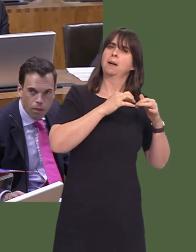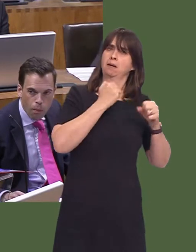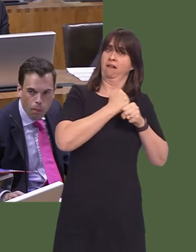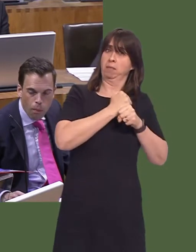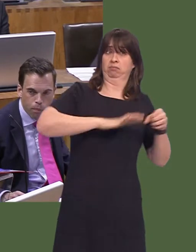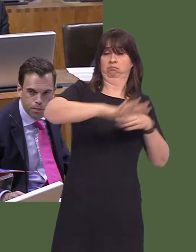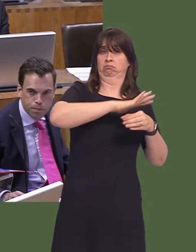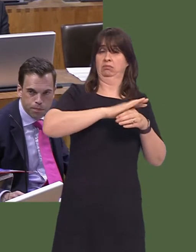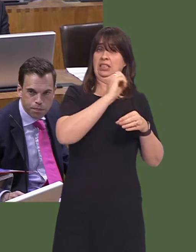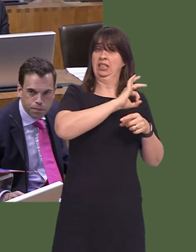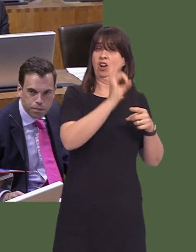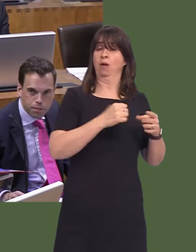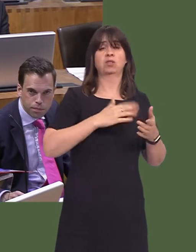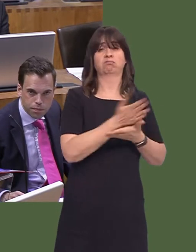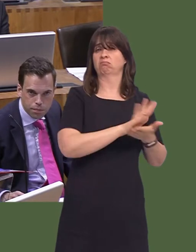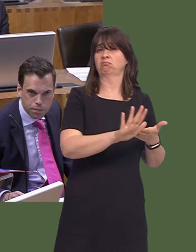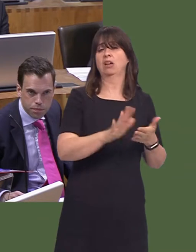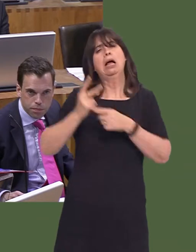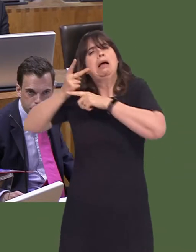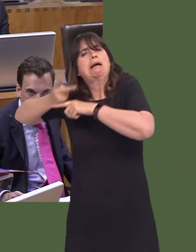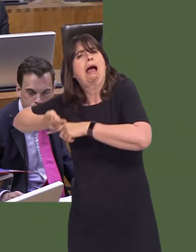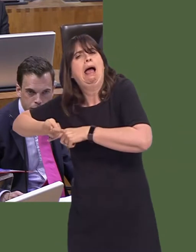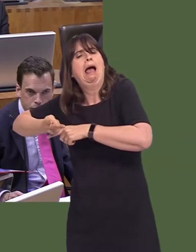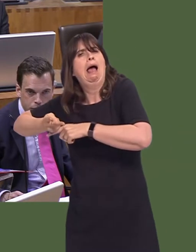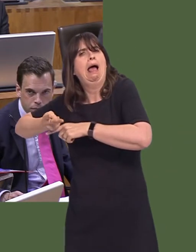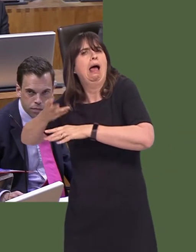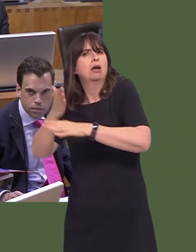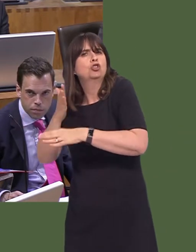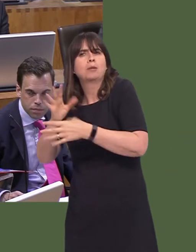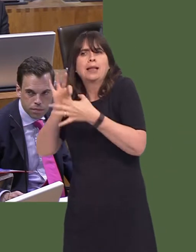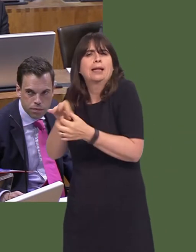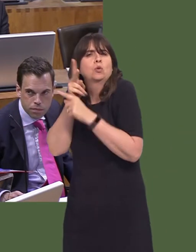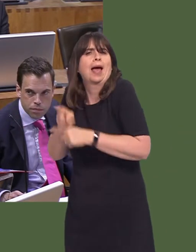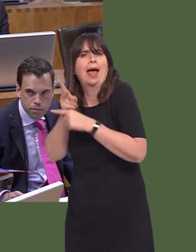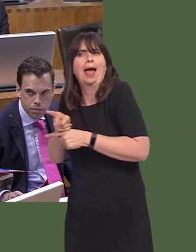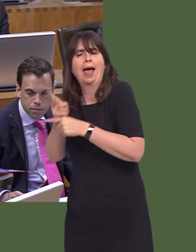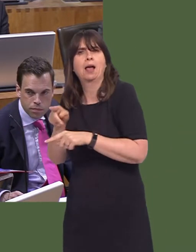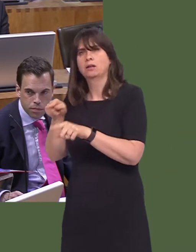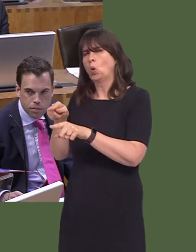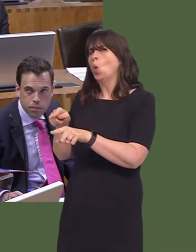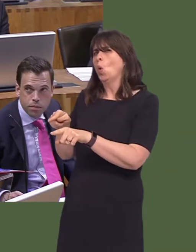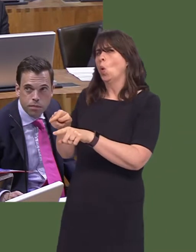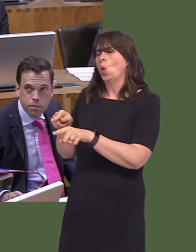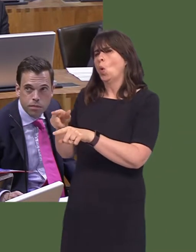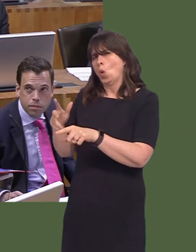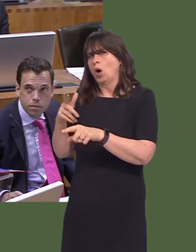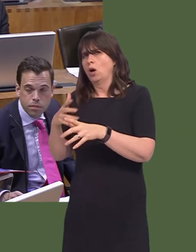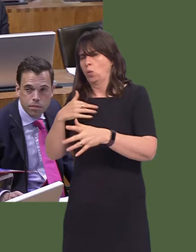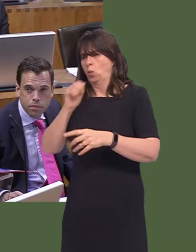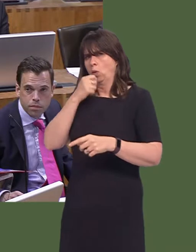We want to make sure of this, for example, in the care sector. The care sector is a foundation sector, as far as we are concerned, and we will use our powers to the utmostówe will